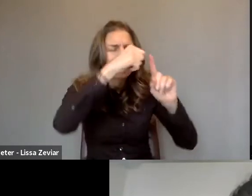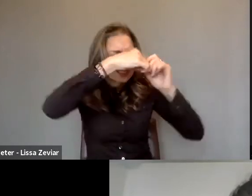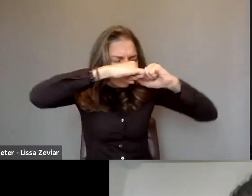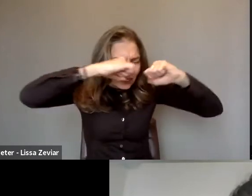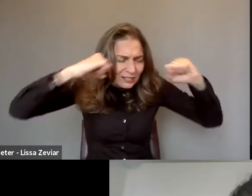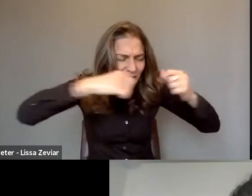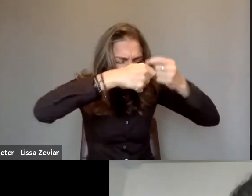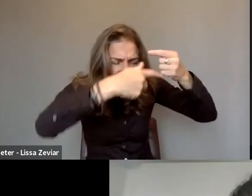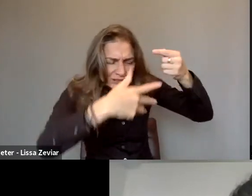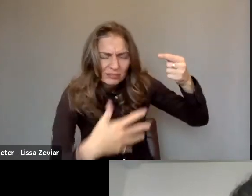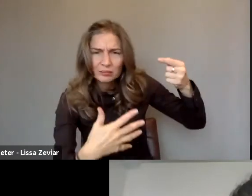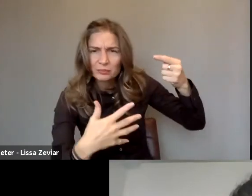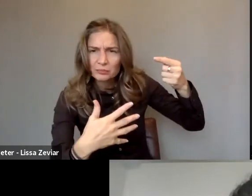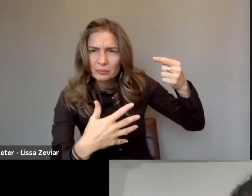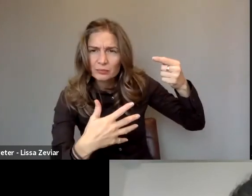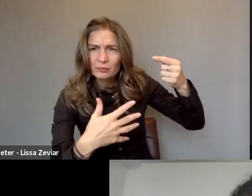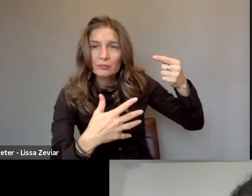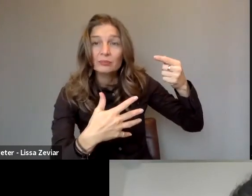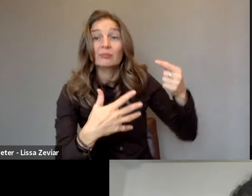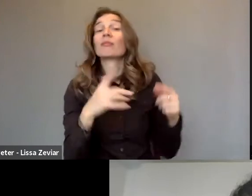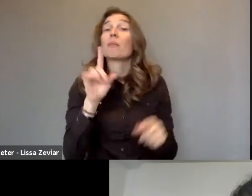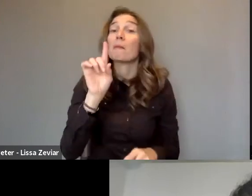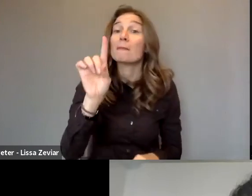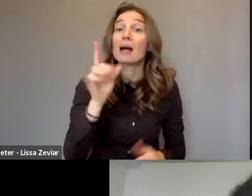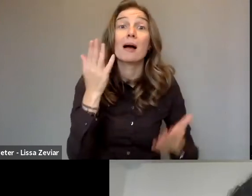perhaps not only women and girls with disabilities,